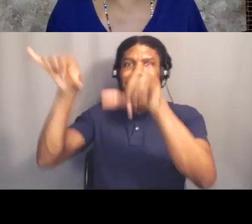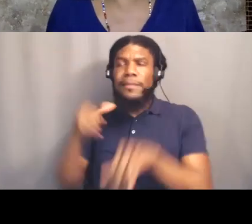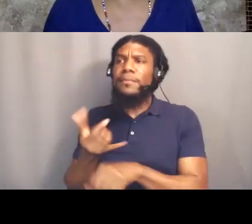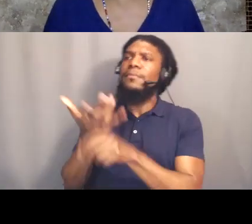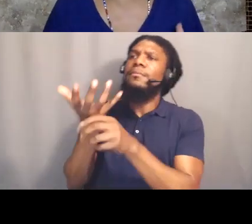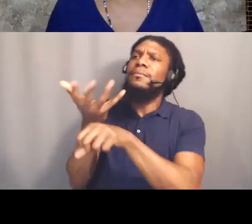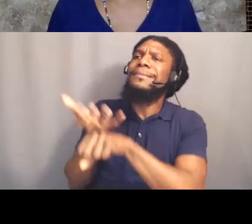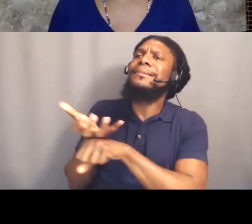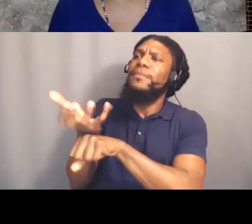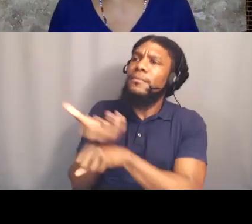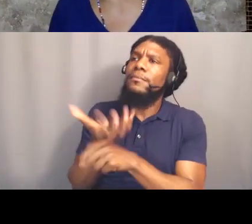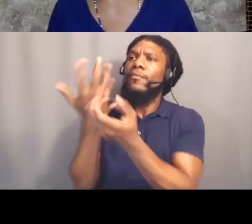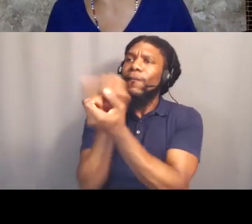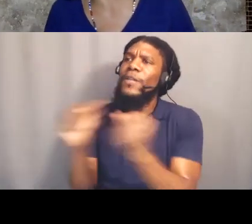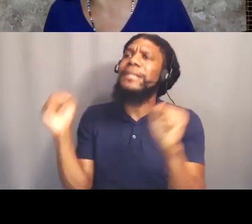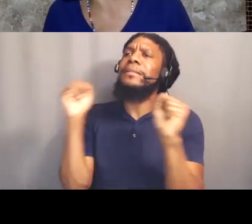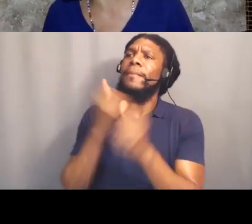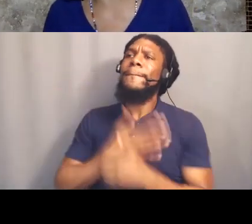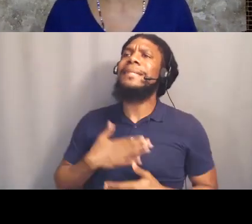no, this is a rallying cry for those of us